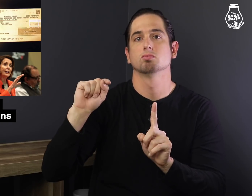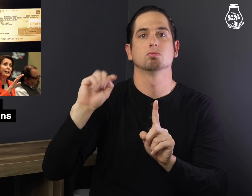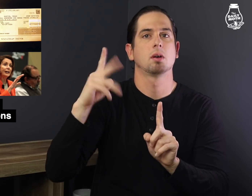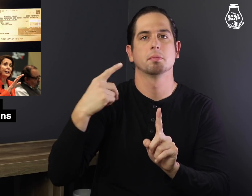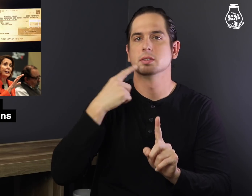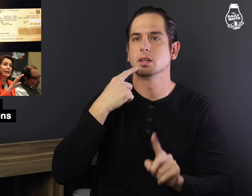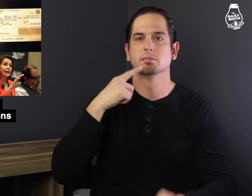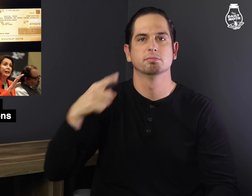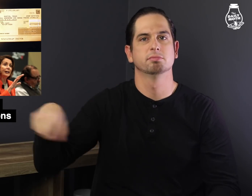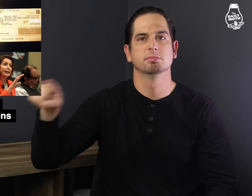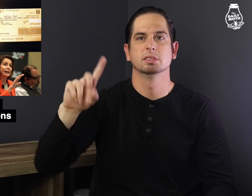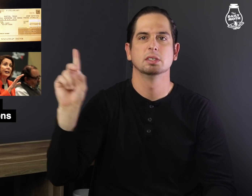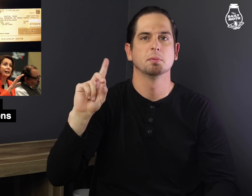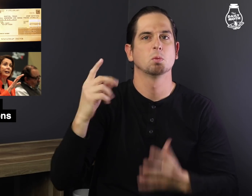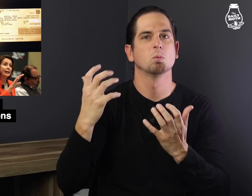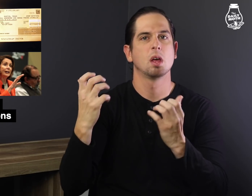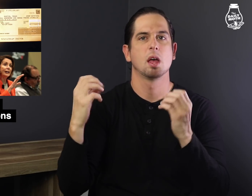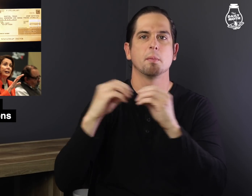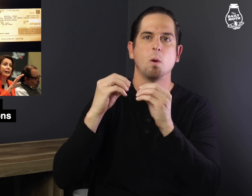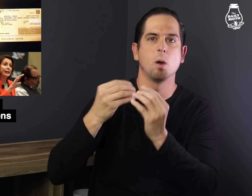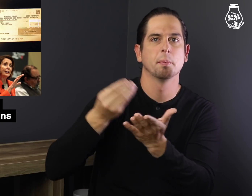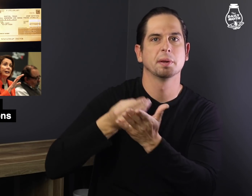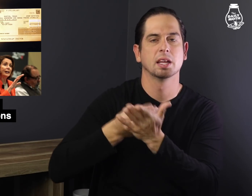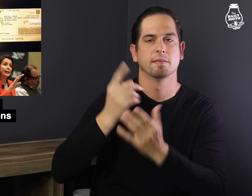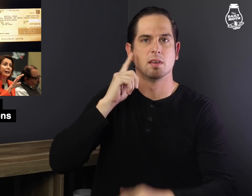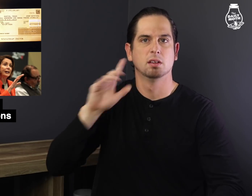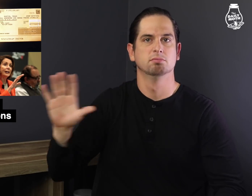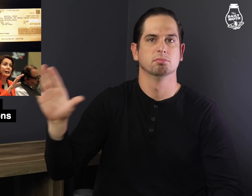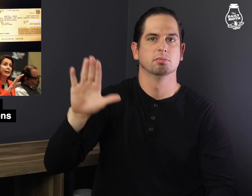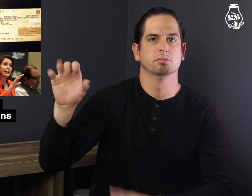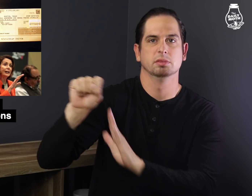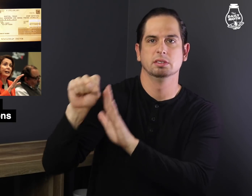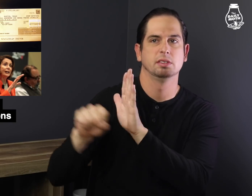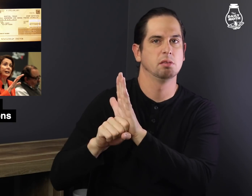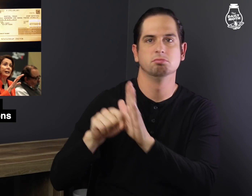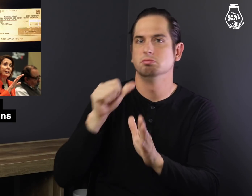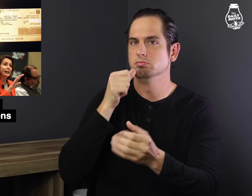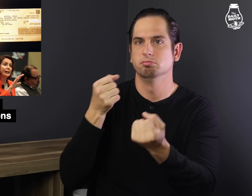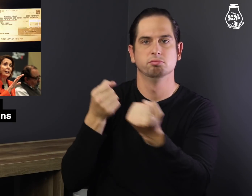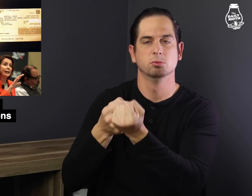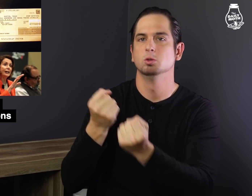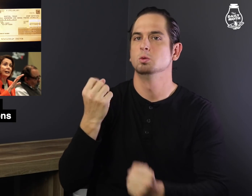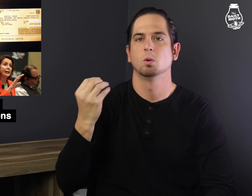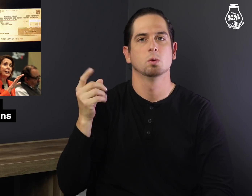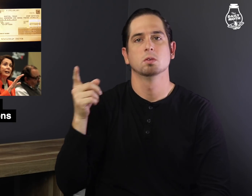He said Democrats wanted more money for their states,